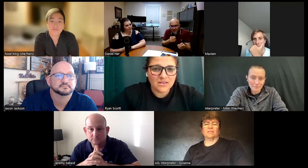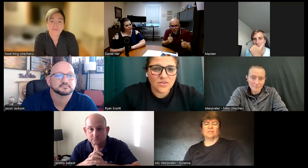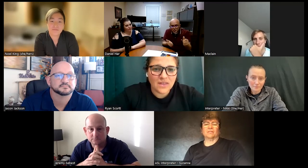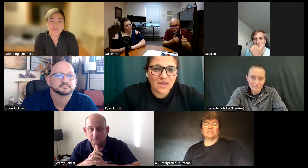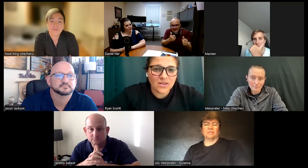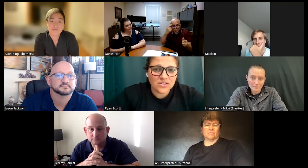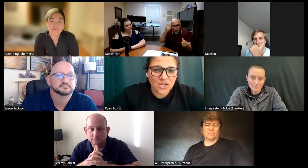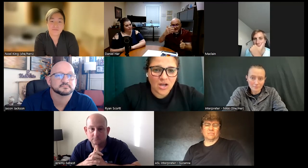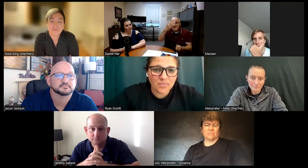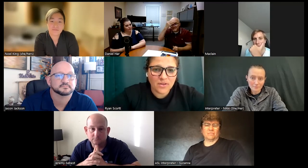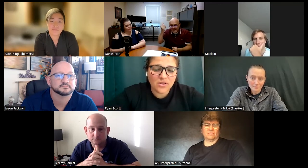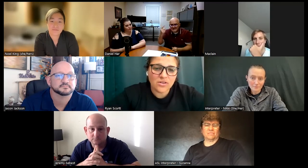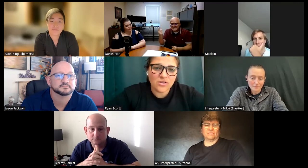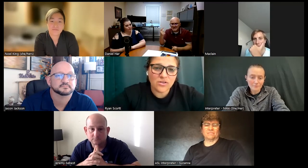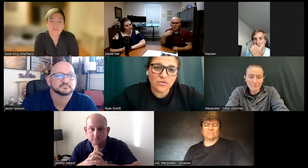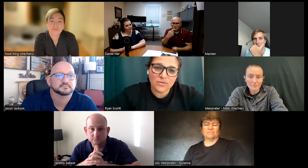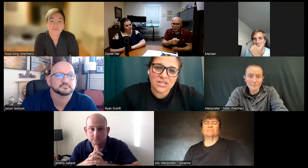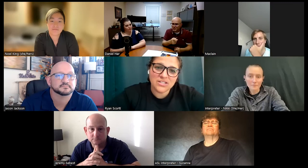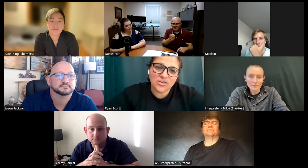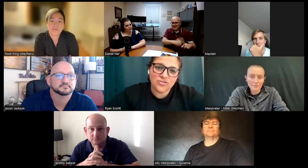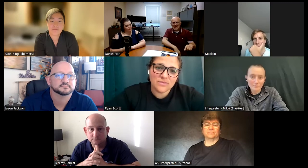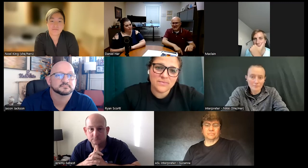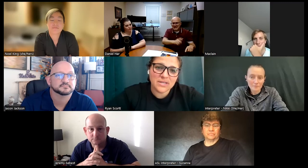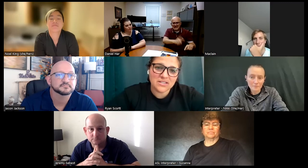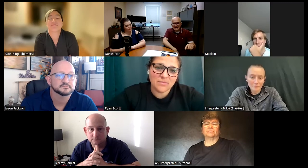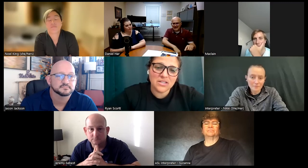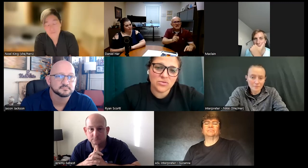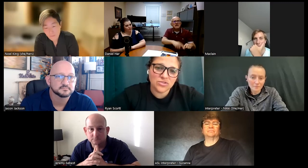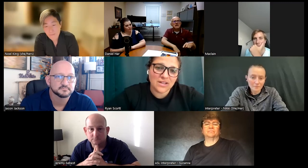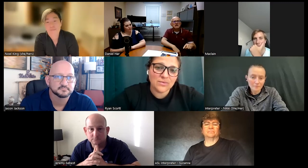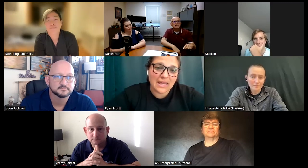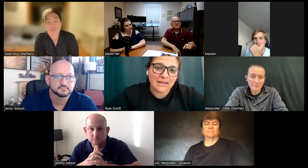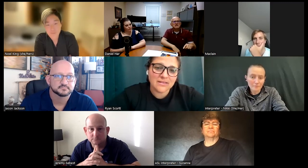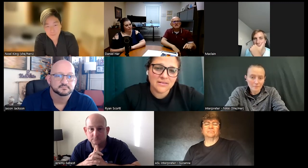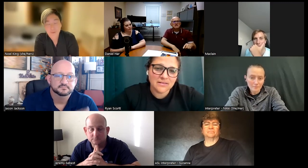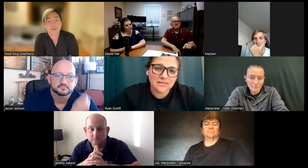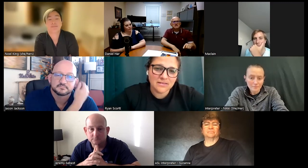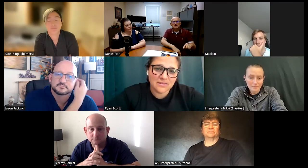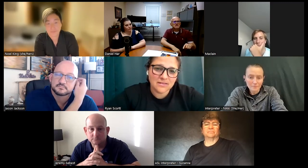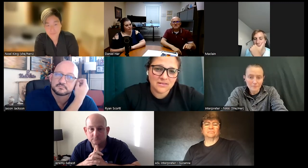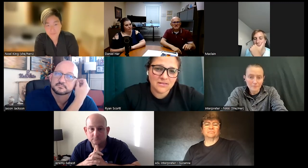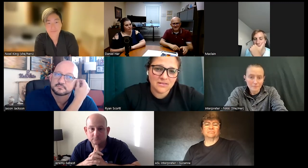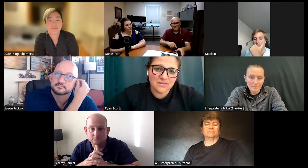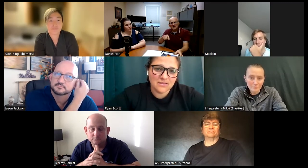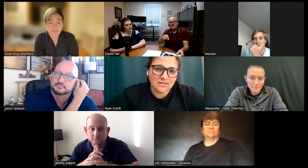so they stop you from chasing your dreams because somebody told you that you can't